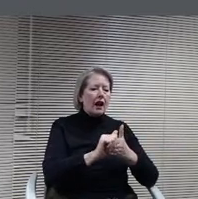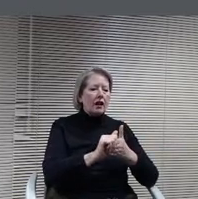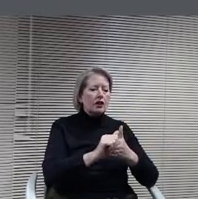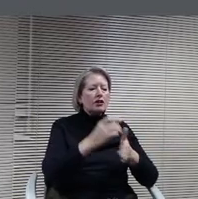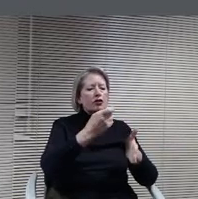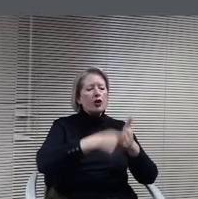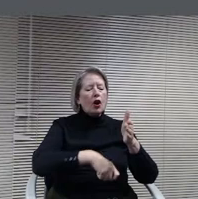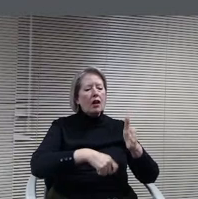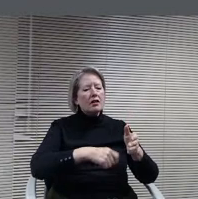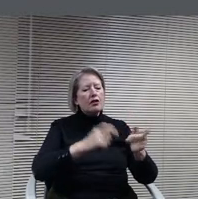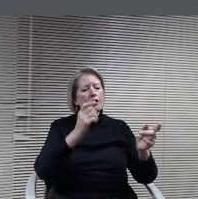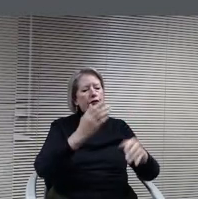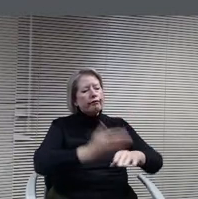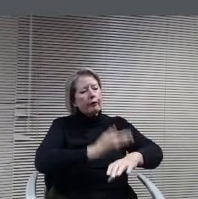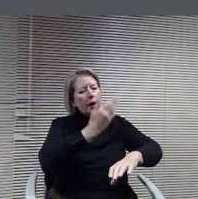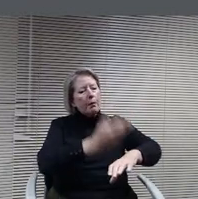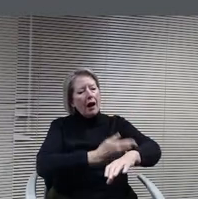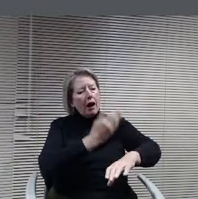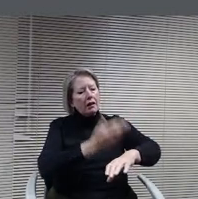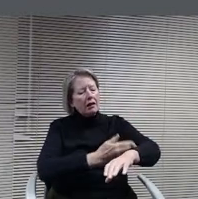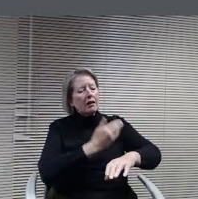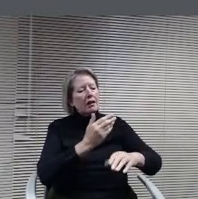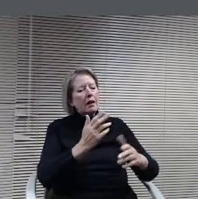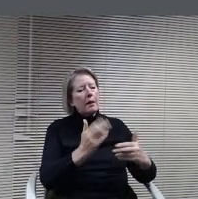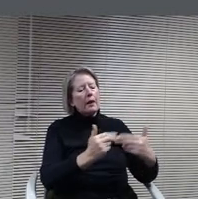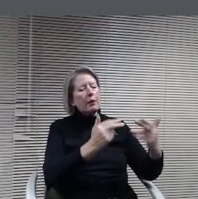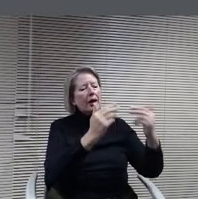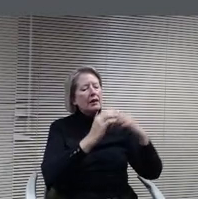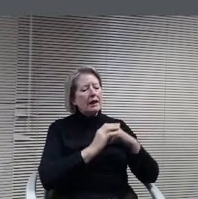So the building was listed at one point, $9,000,000.